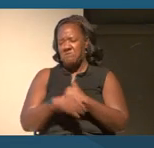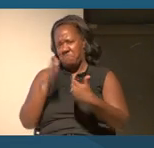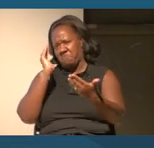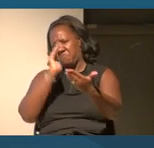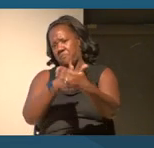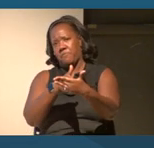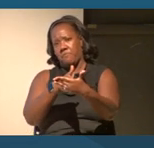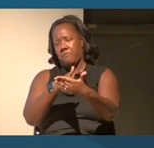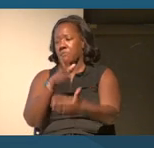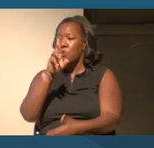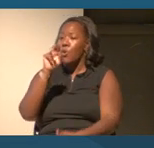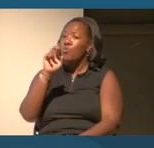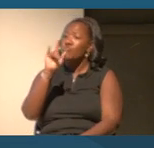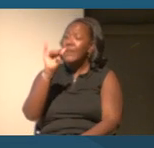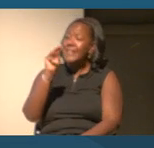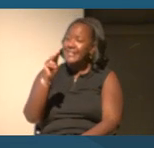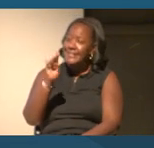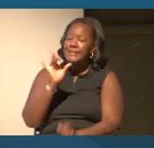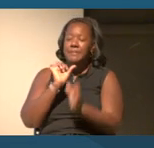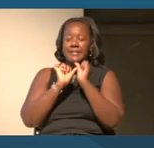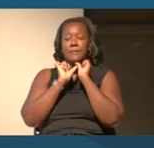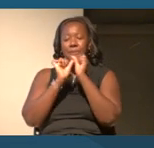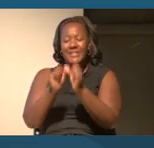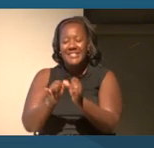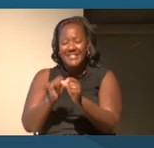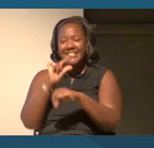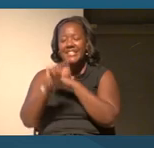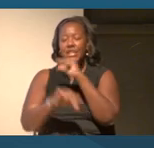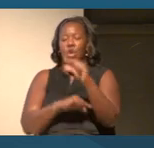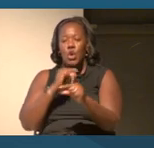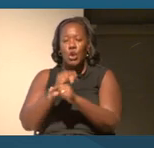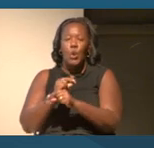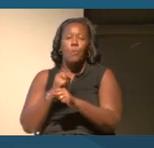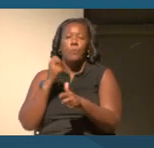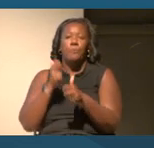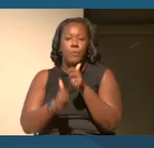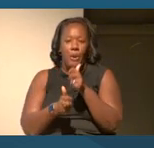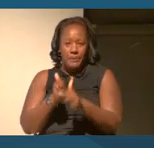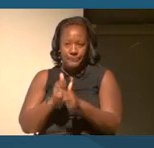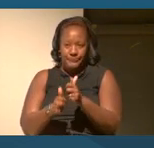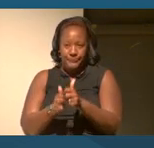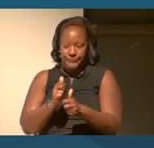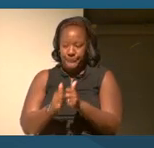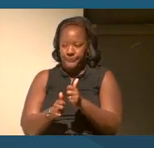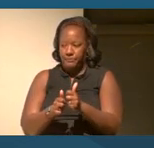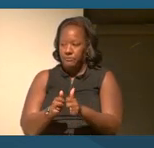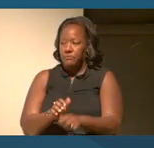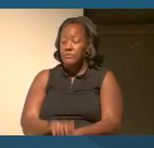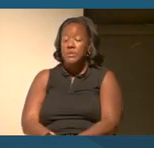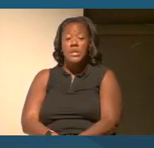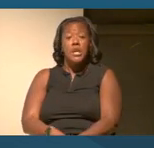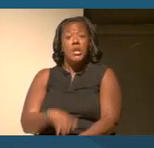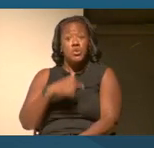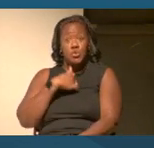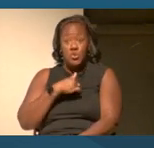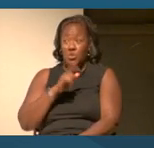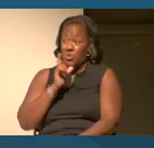Because racism is a persistent global problem, disrupting it requires ongoing collective